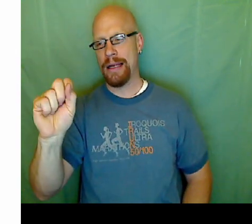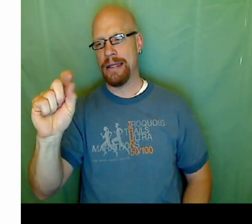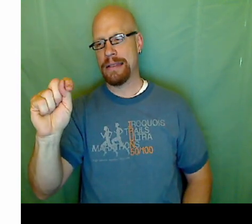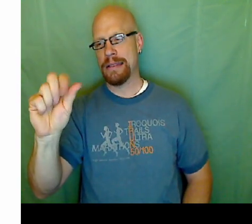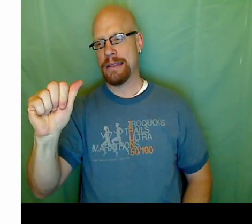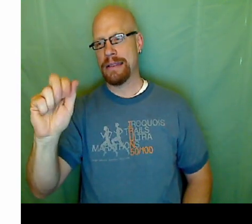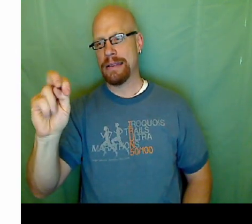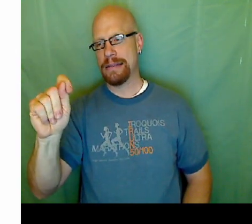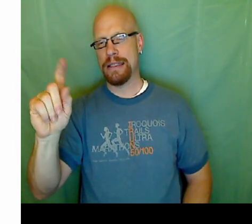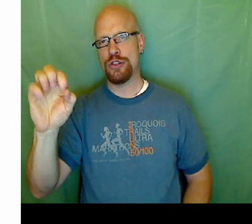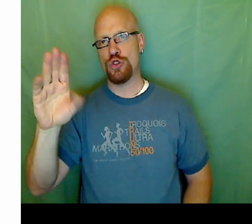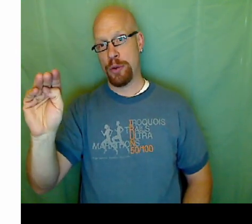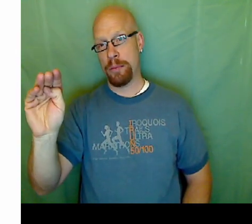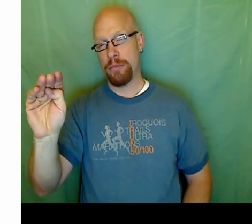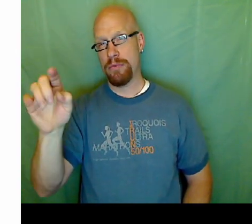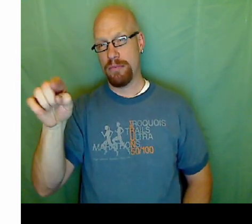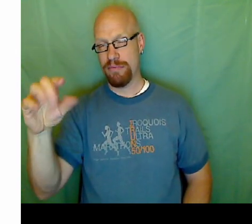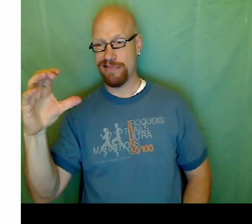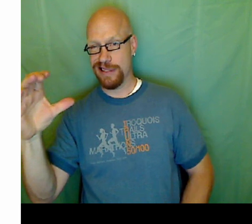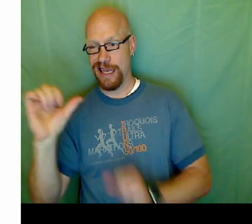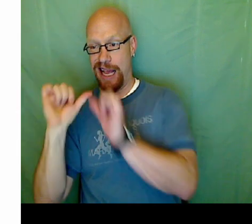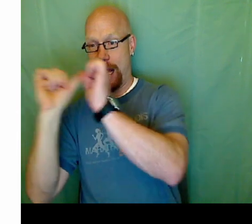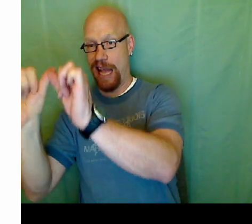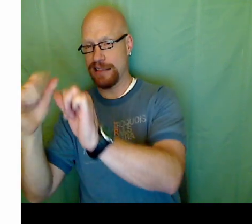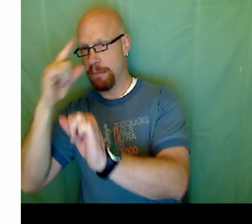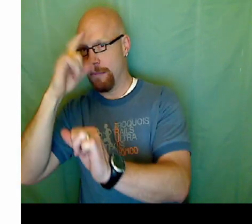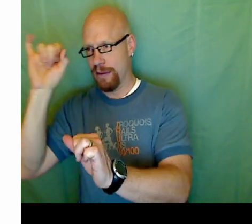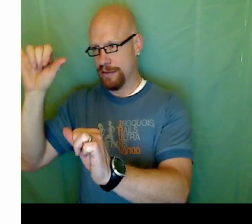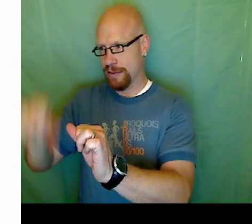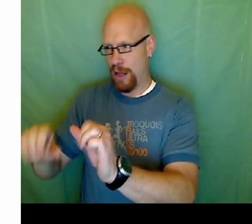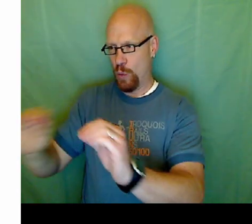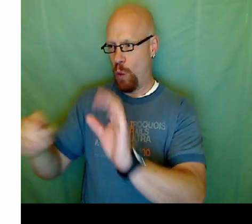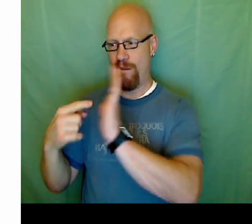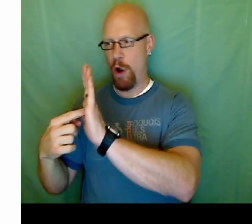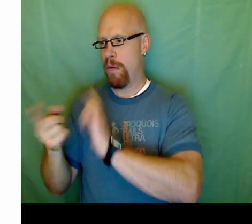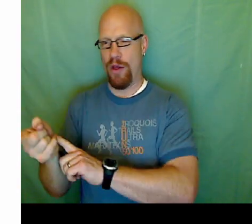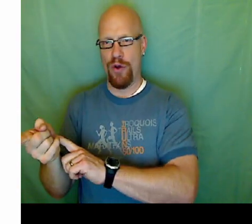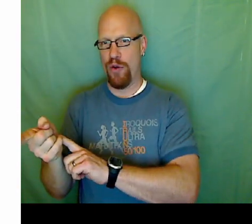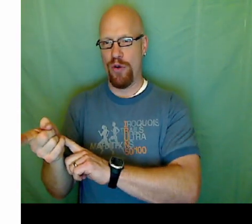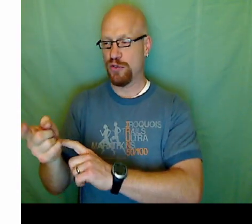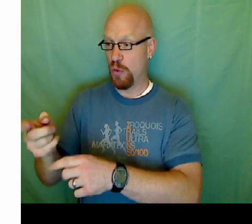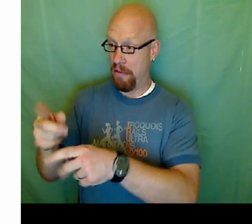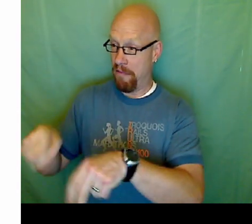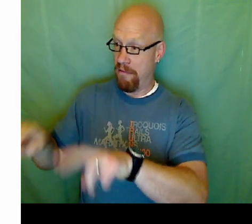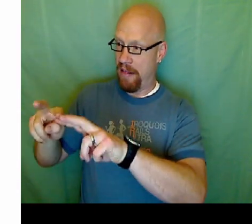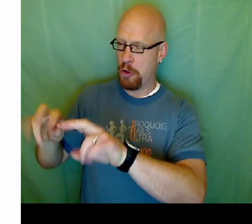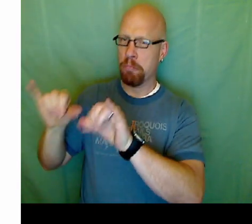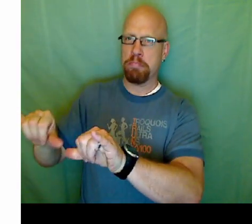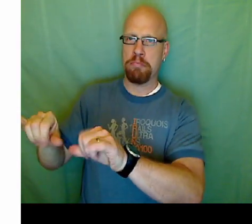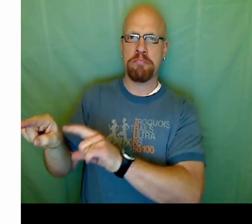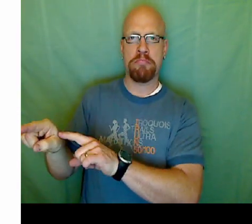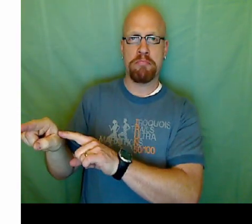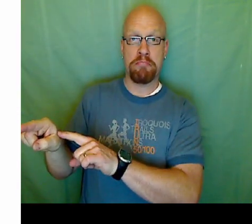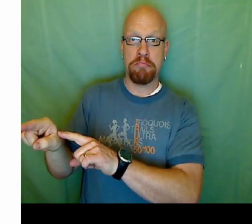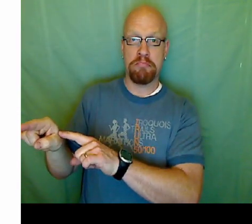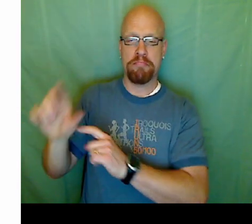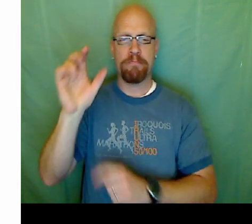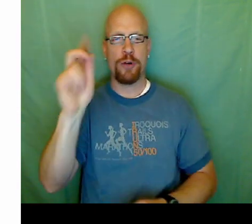A and B are your coefficients for the X and Y variables and C is our constant term on the right side of the equal sign.